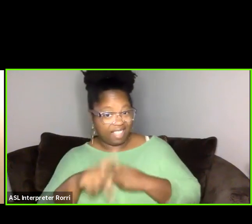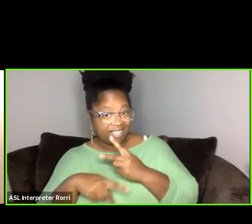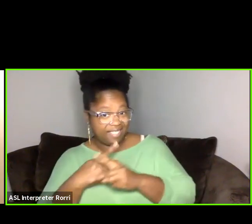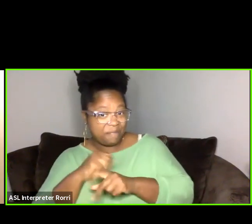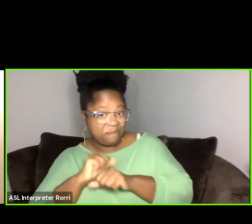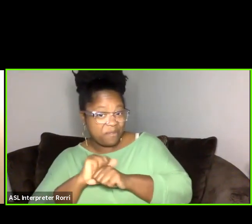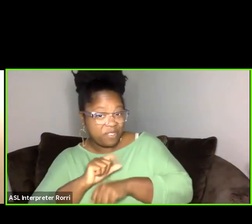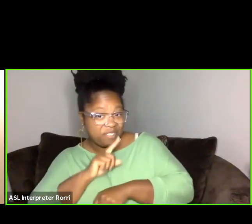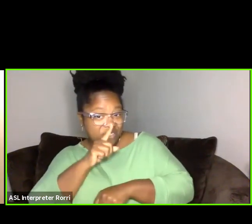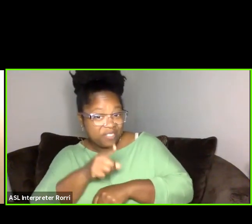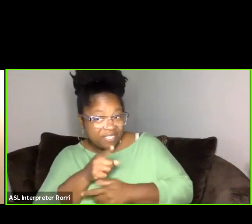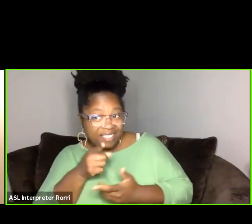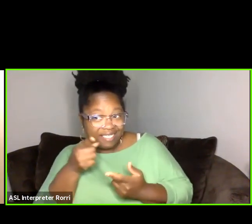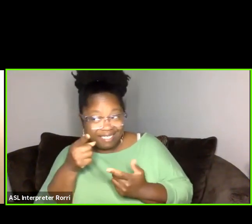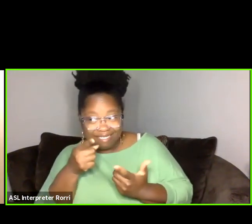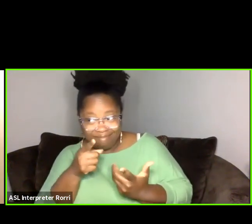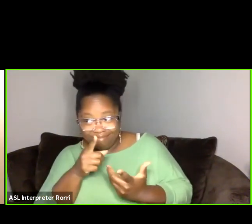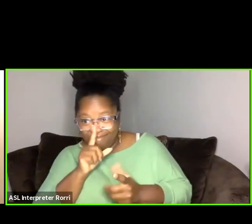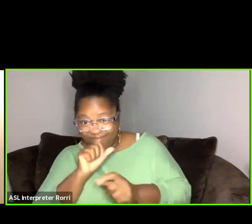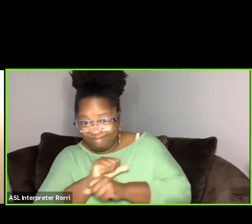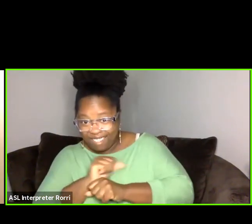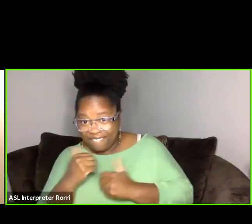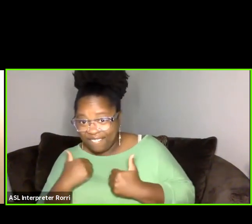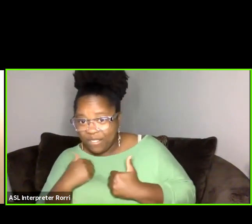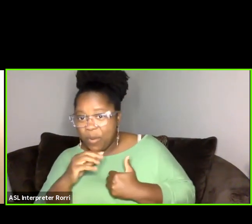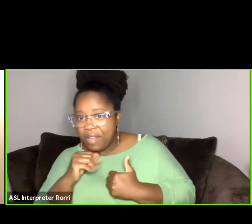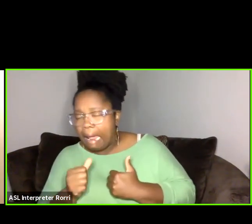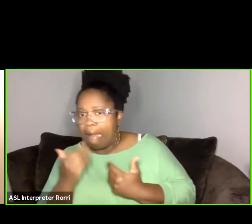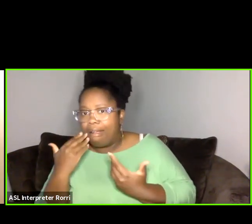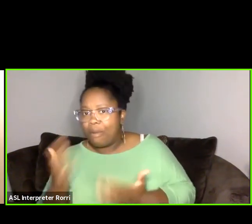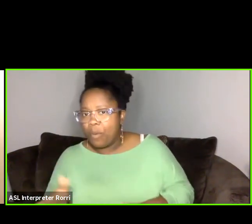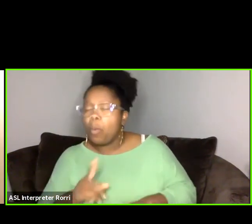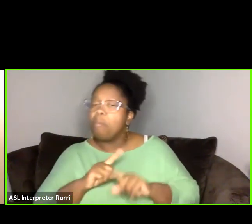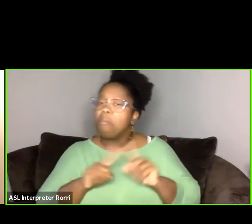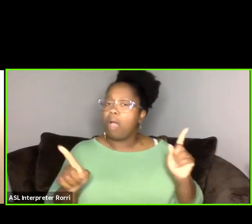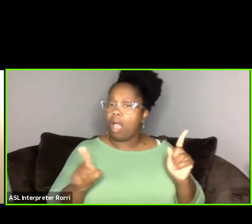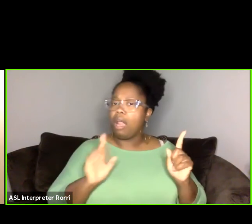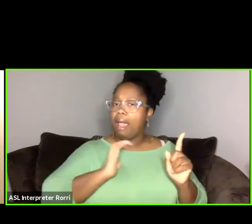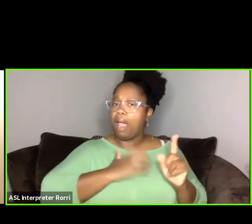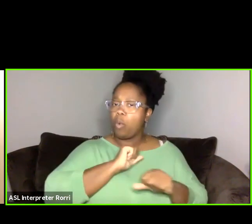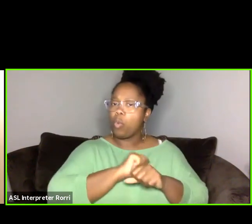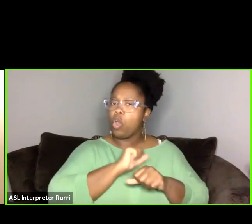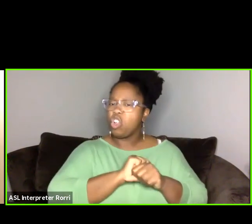that we put out there is something that, you know, we can stand by and want to be doing.